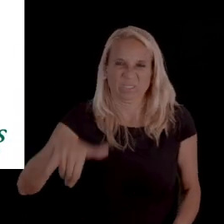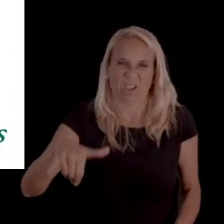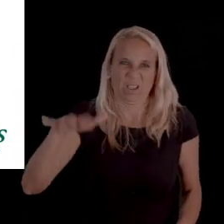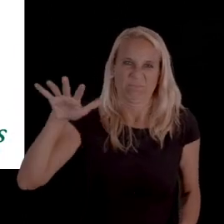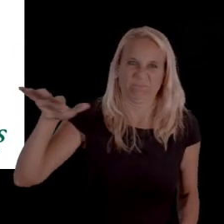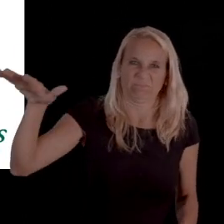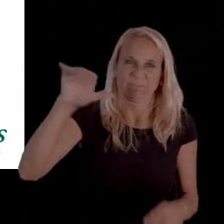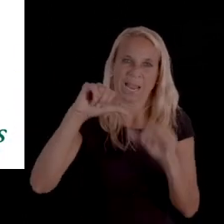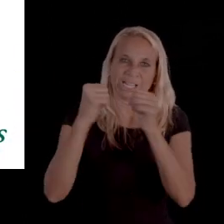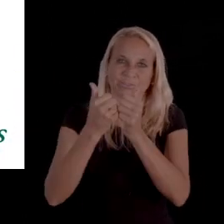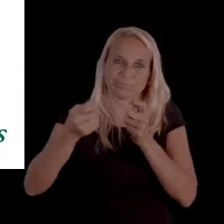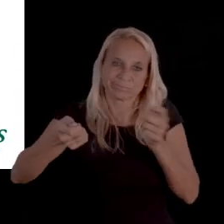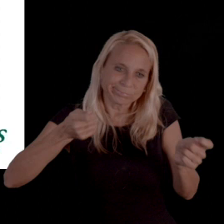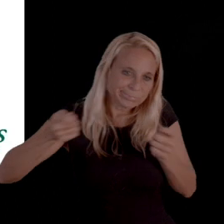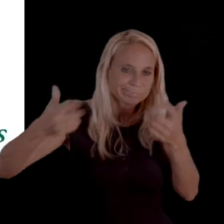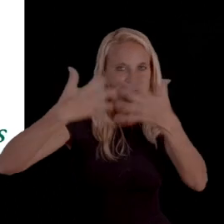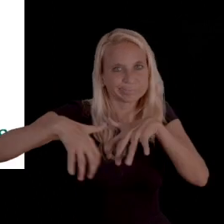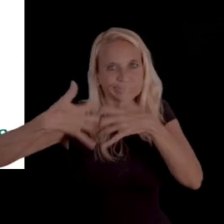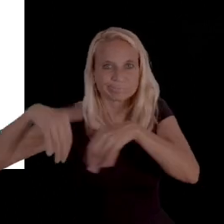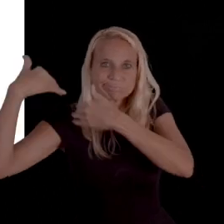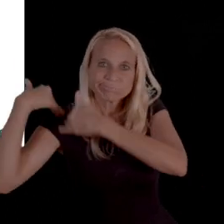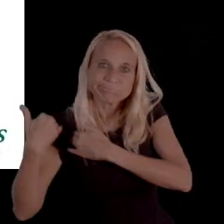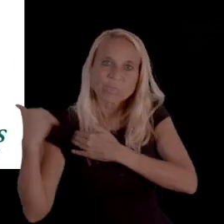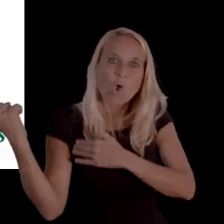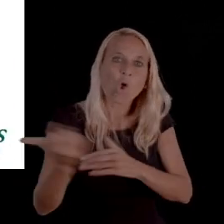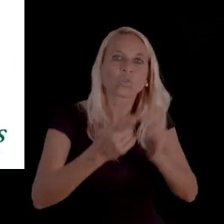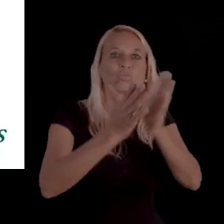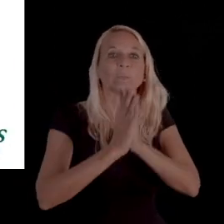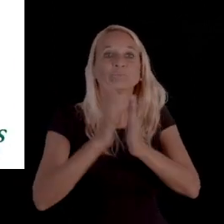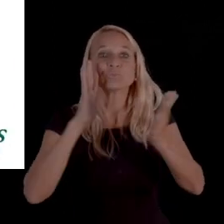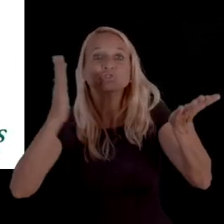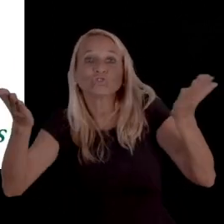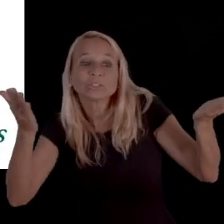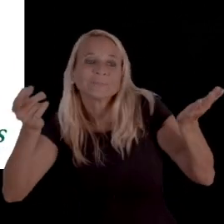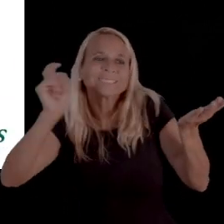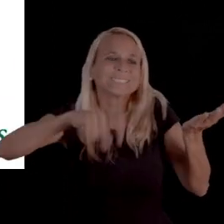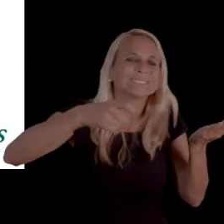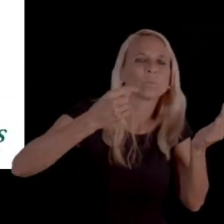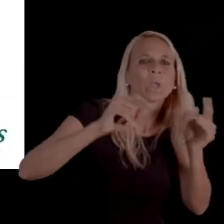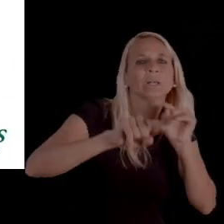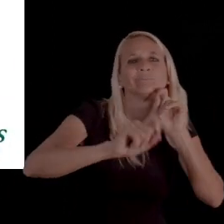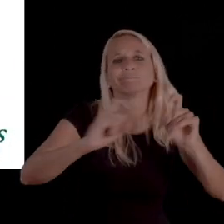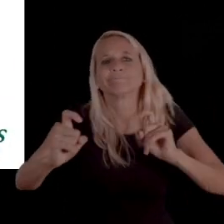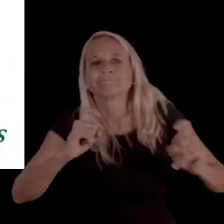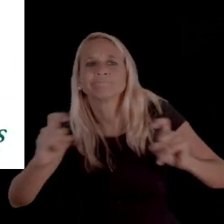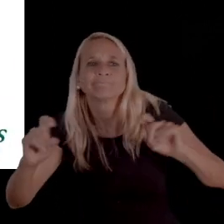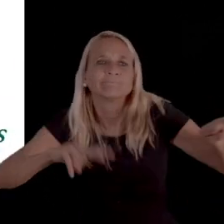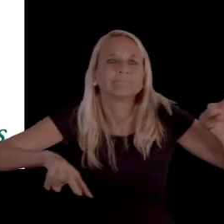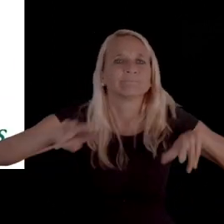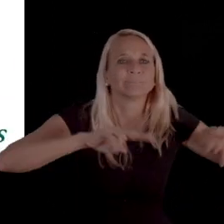but they're the agency that handles all the requests for services that are made on your behalf.